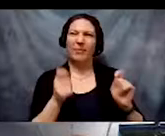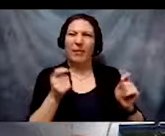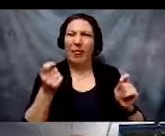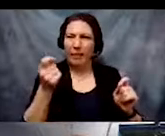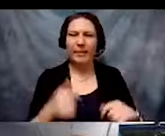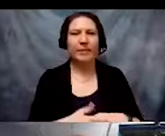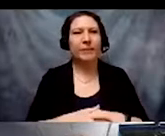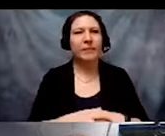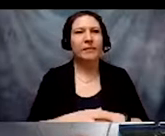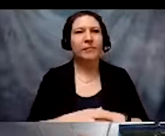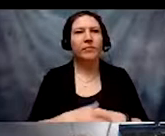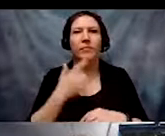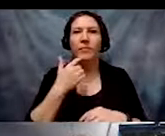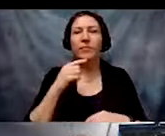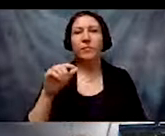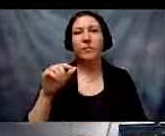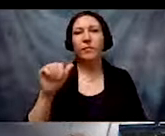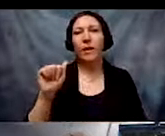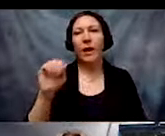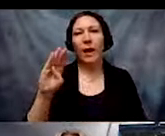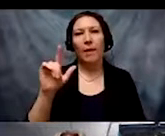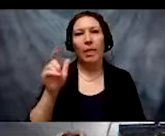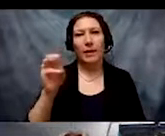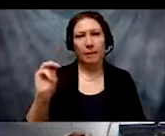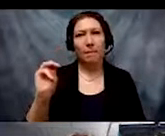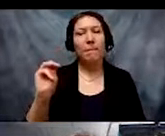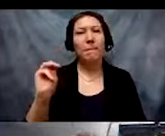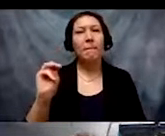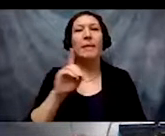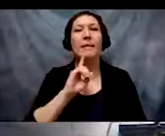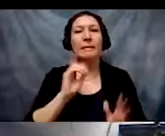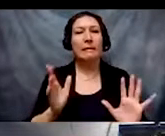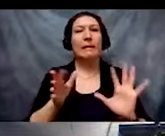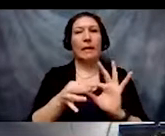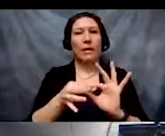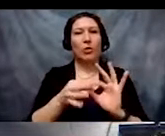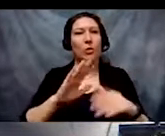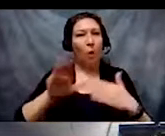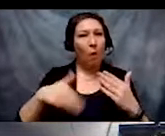It says "ableism is connected to all our struggles